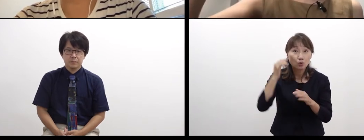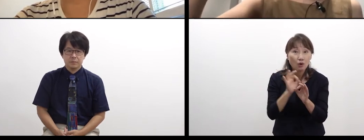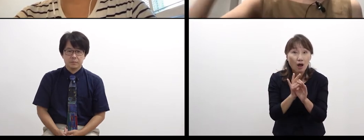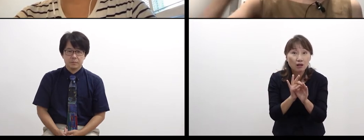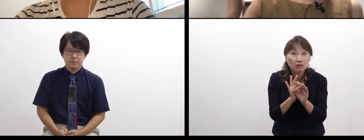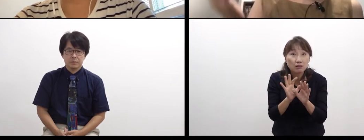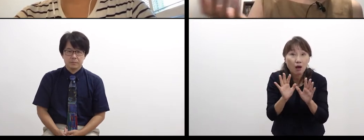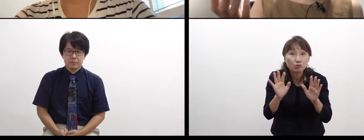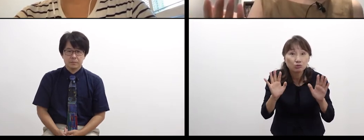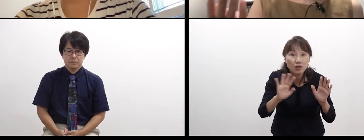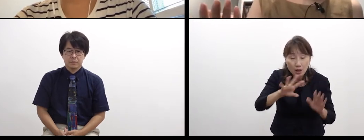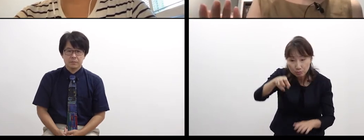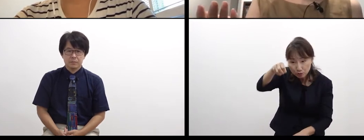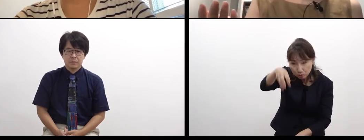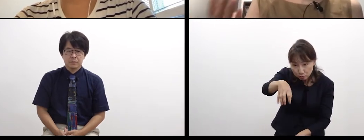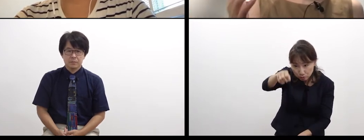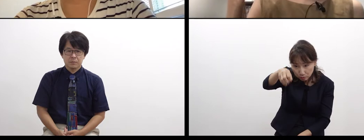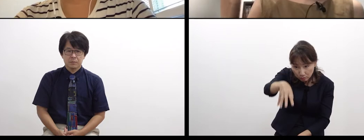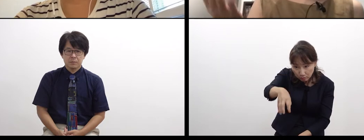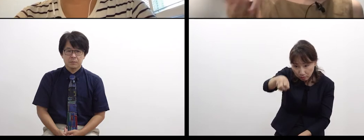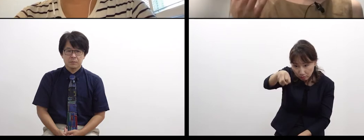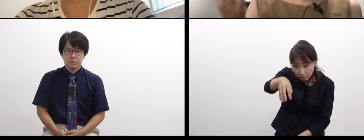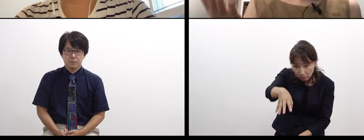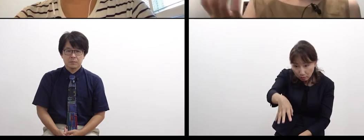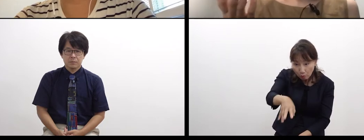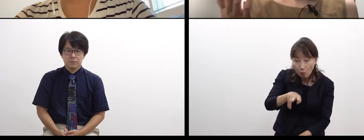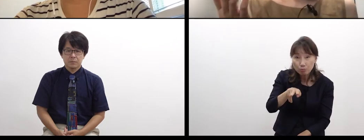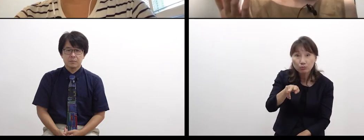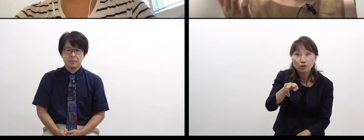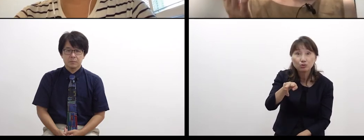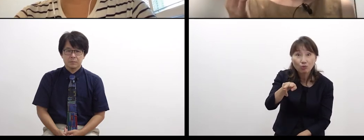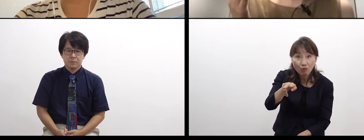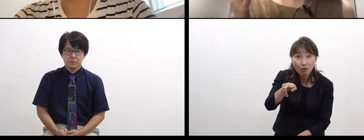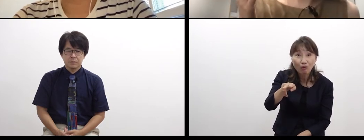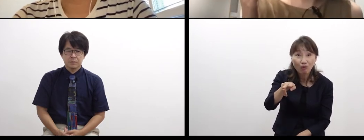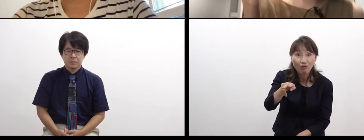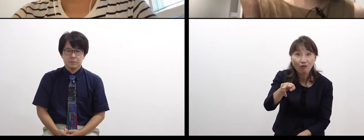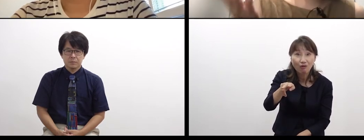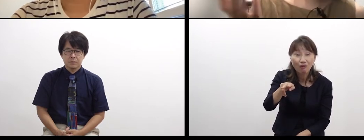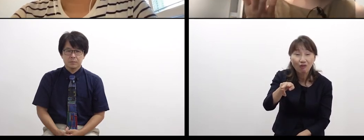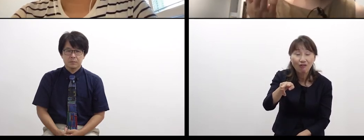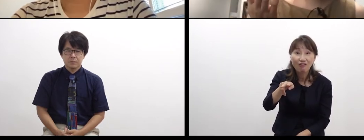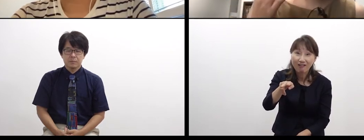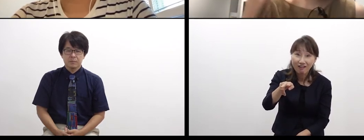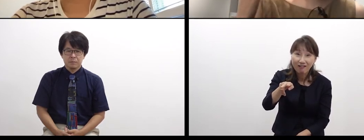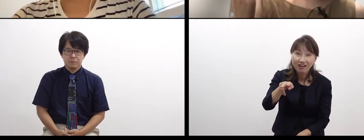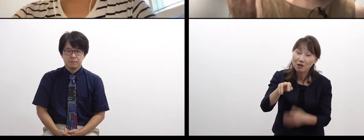water is beautiful, like flowing in a river,